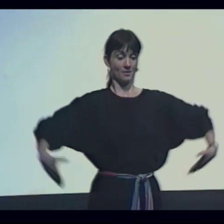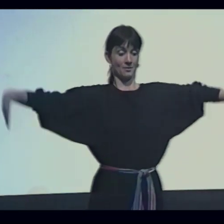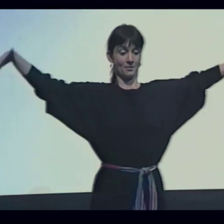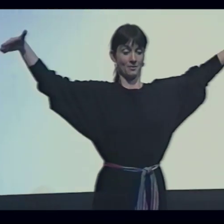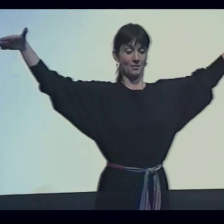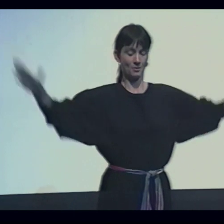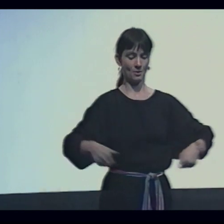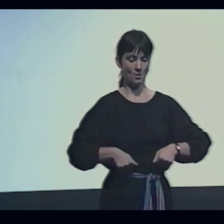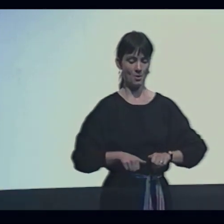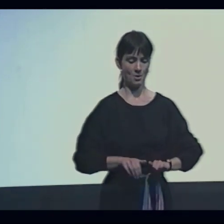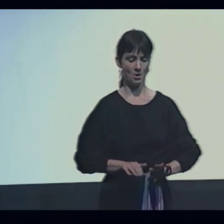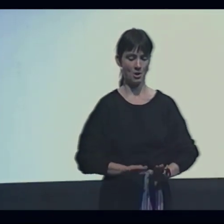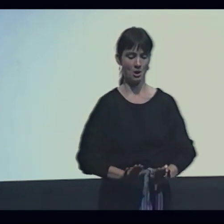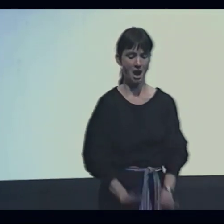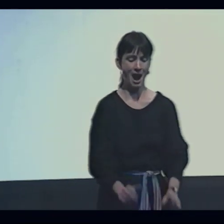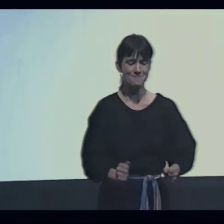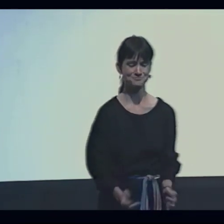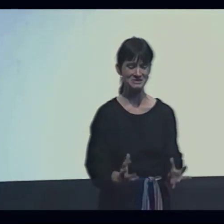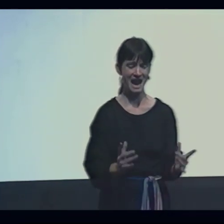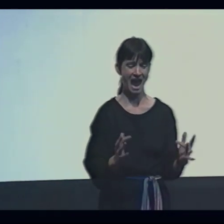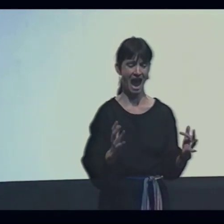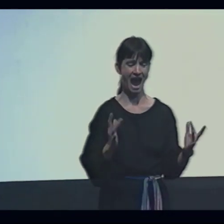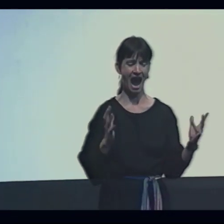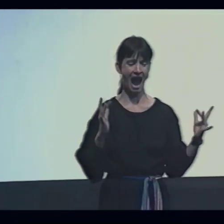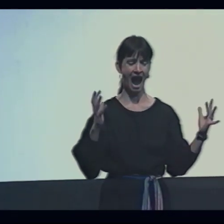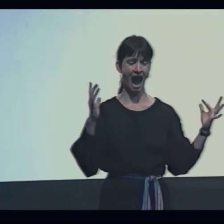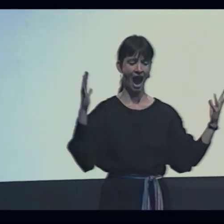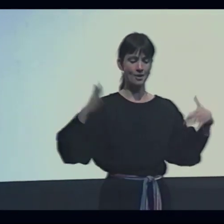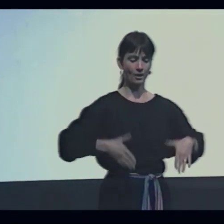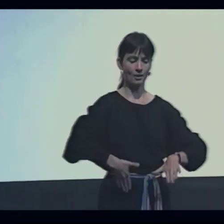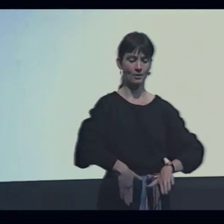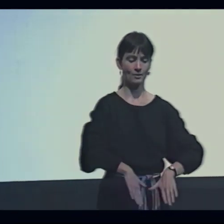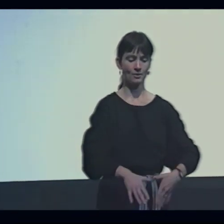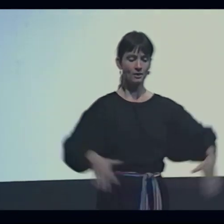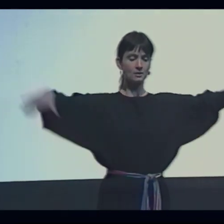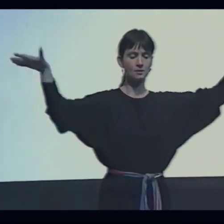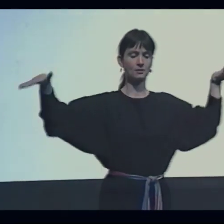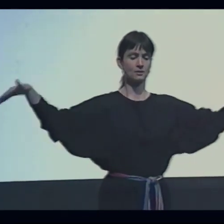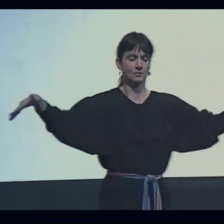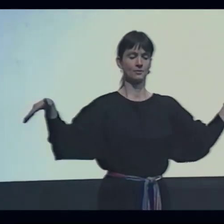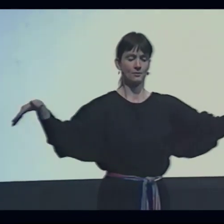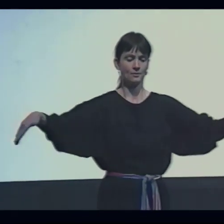Skims the surface, splashes Then settles herself